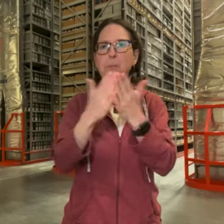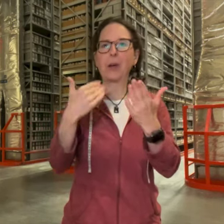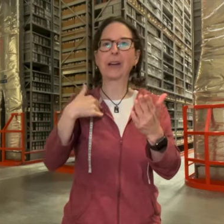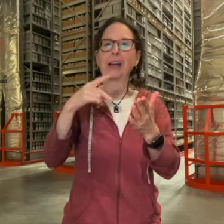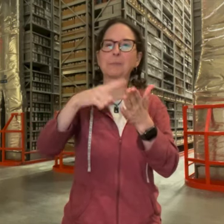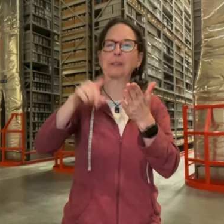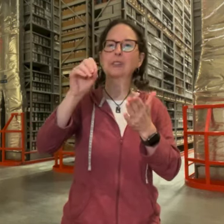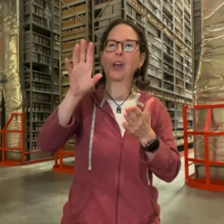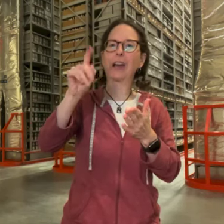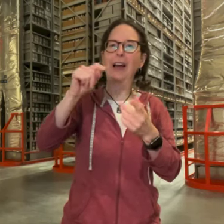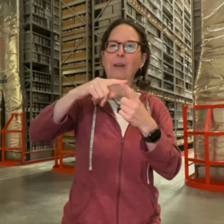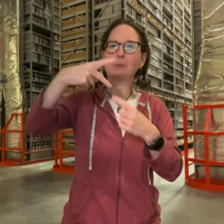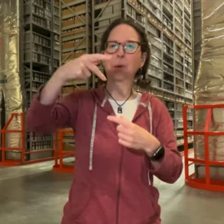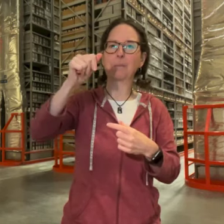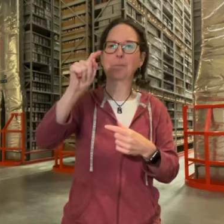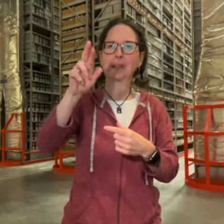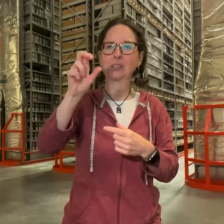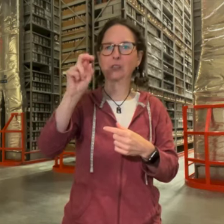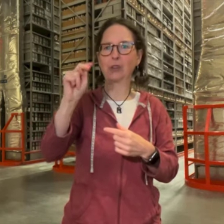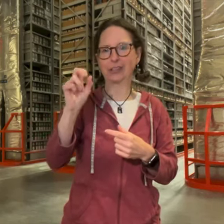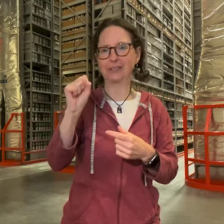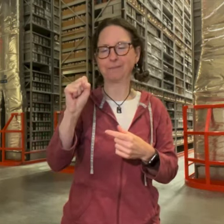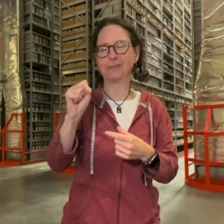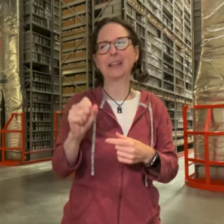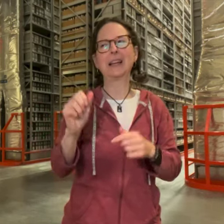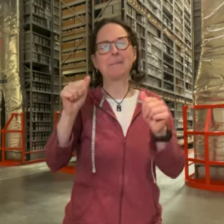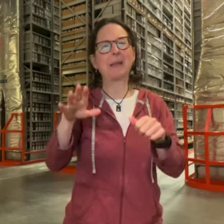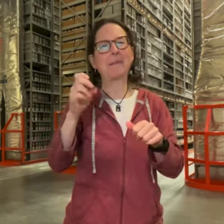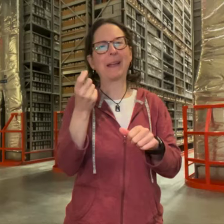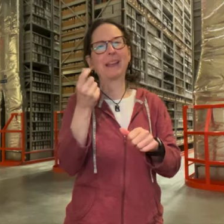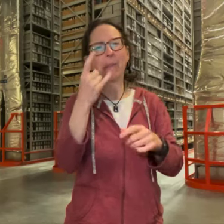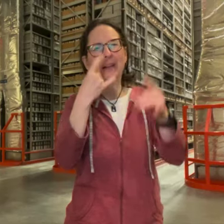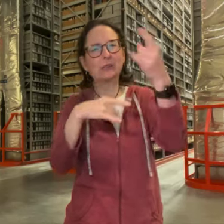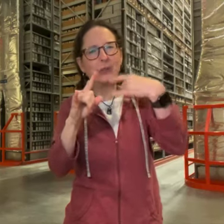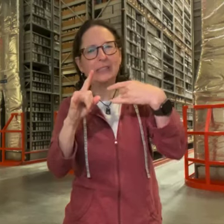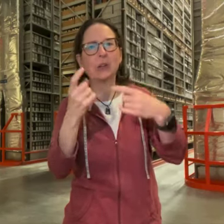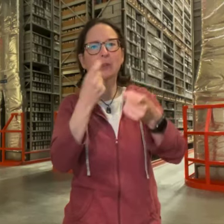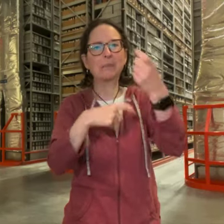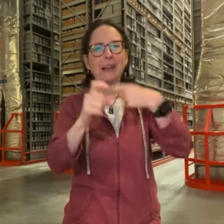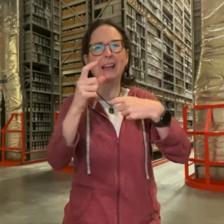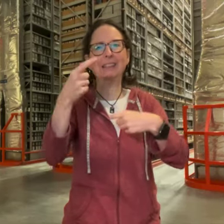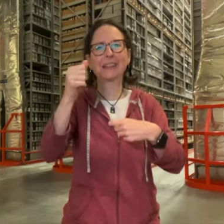have been checked out to the patrons it may be a little tricky replacing the space with new books